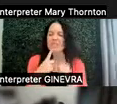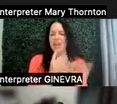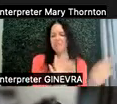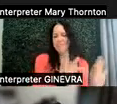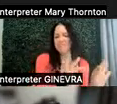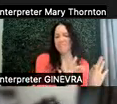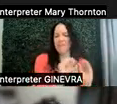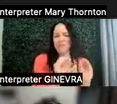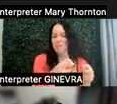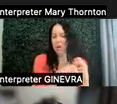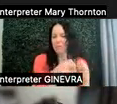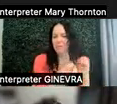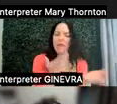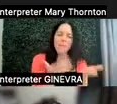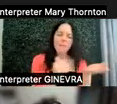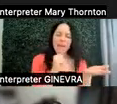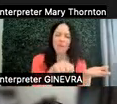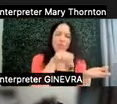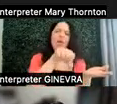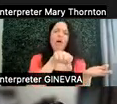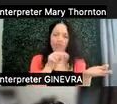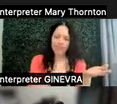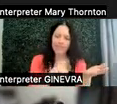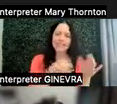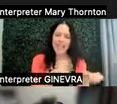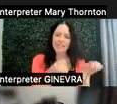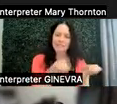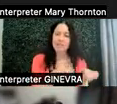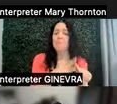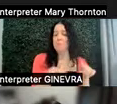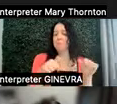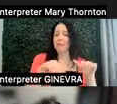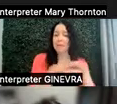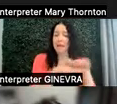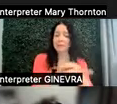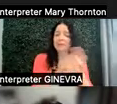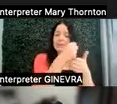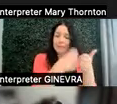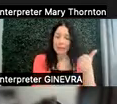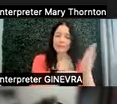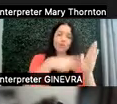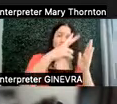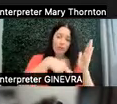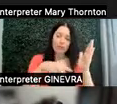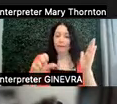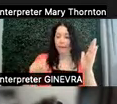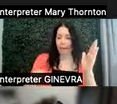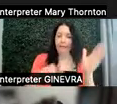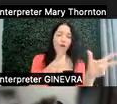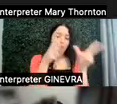Like, maybe I don't love this activity, but I am able to access the syllabus. I can read it. I can take in this information.